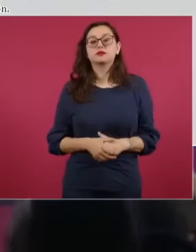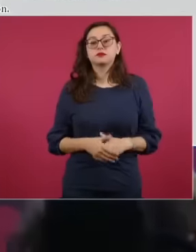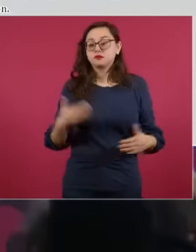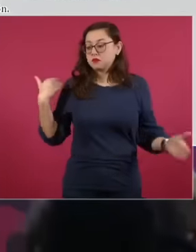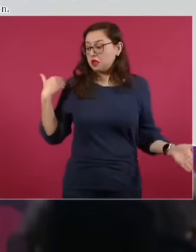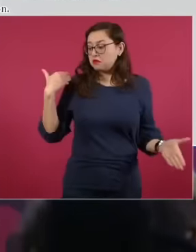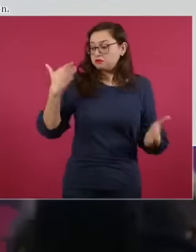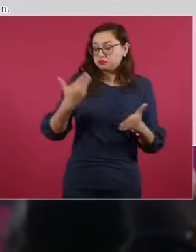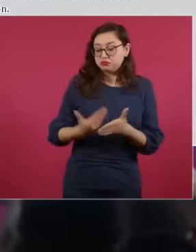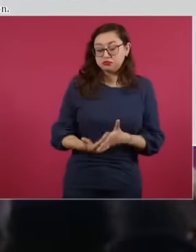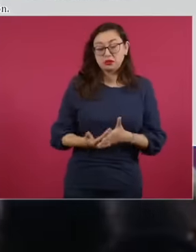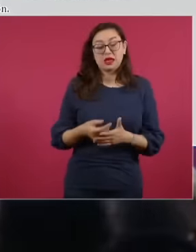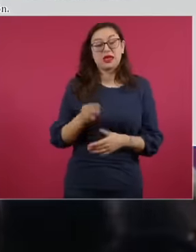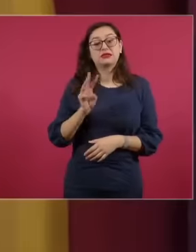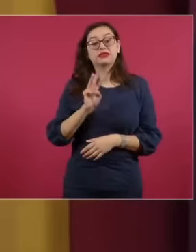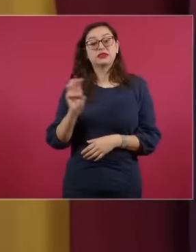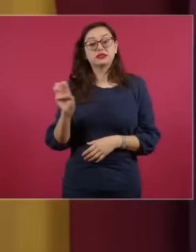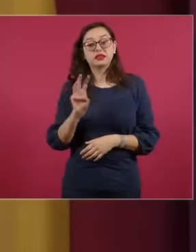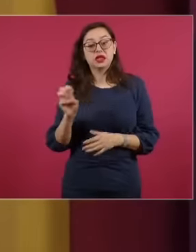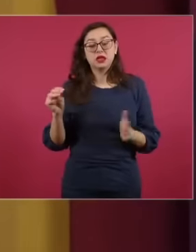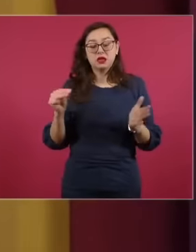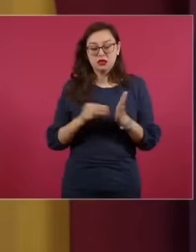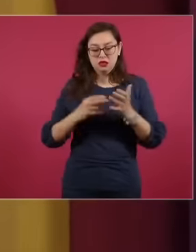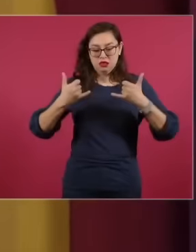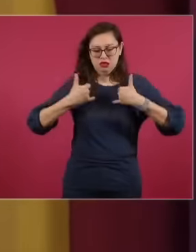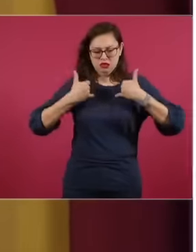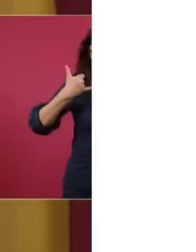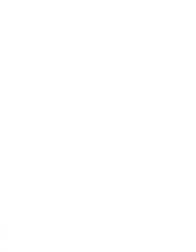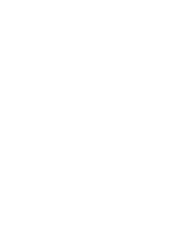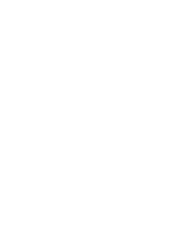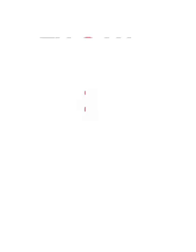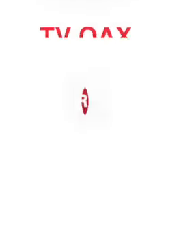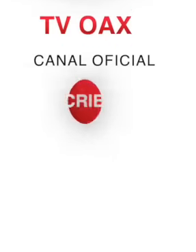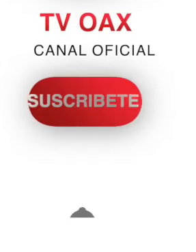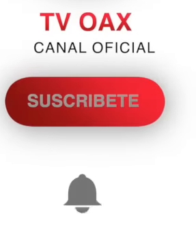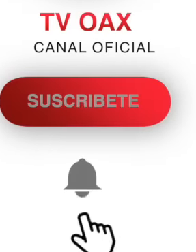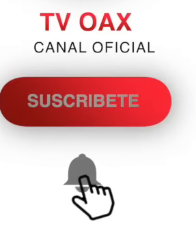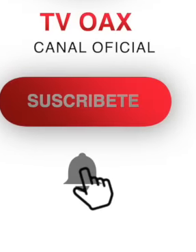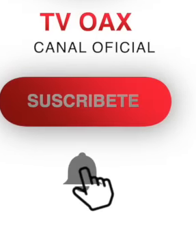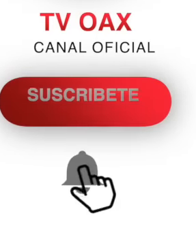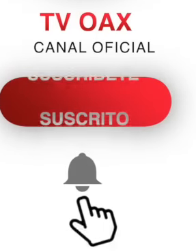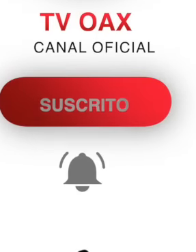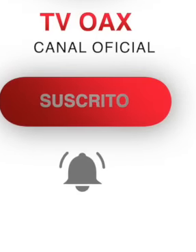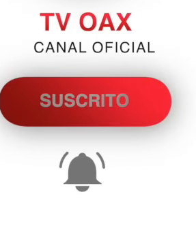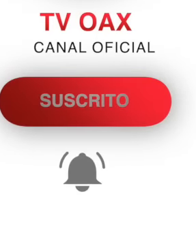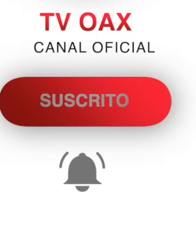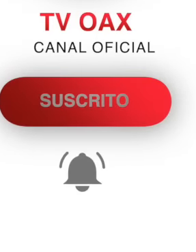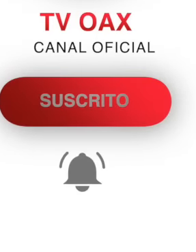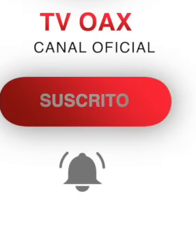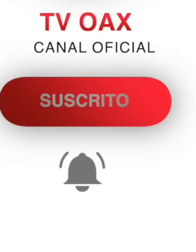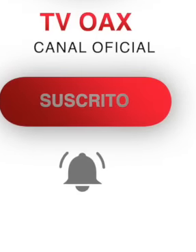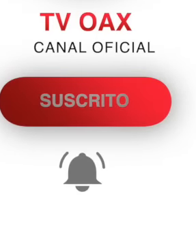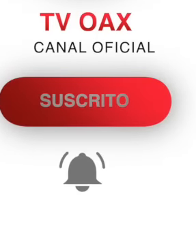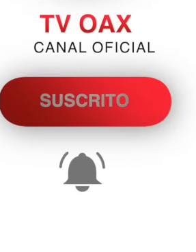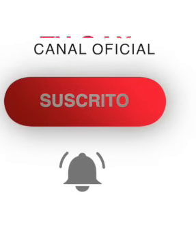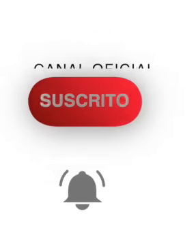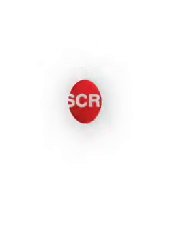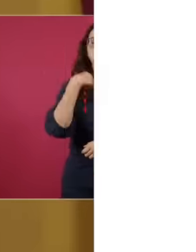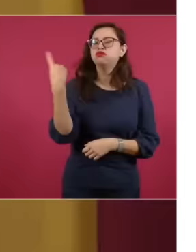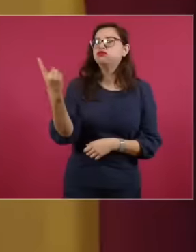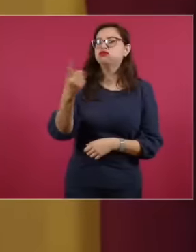Young people were rejected year after year in their attempt to enter higher education with the